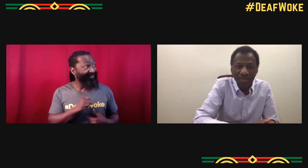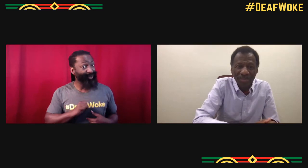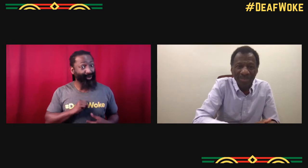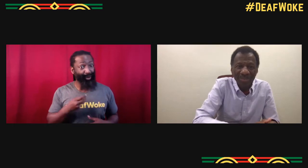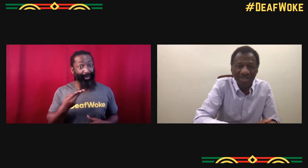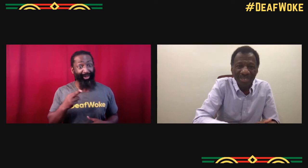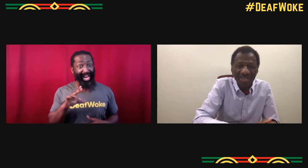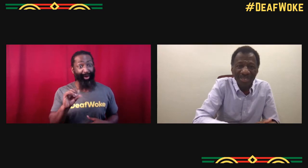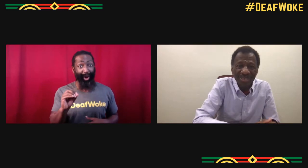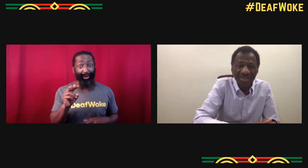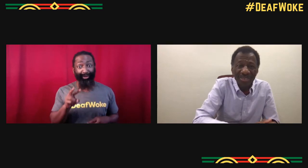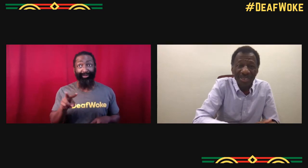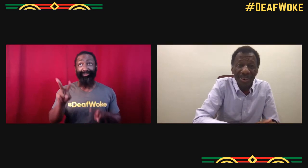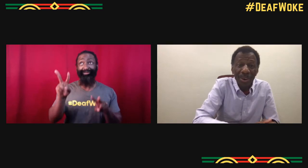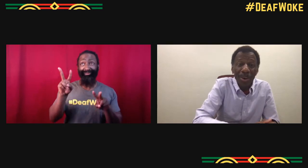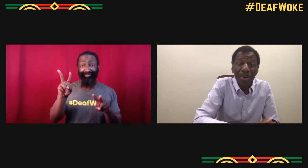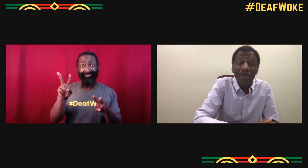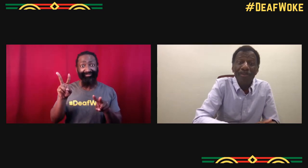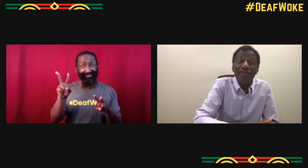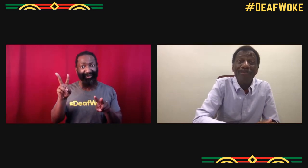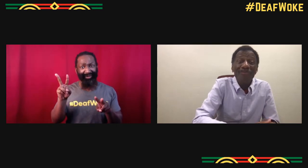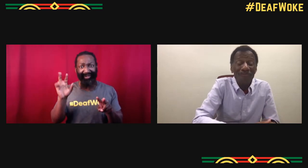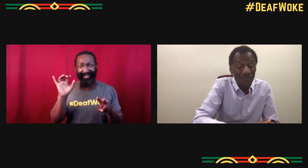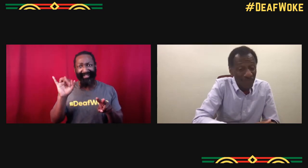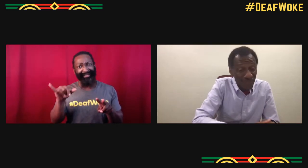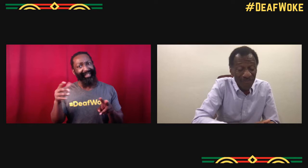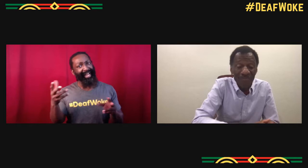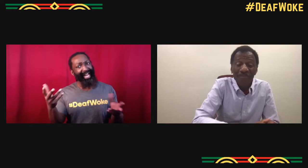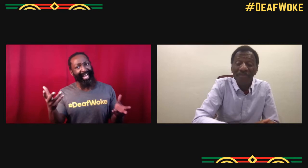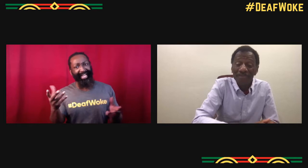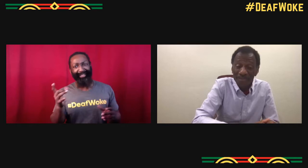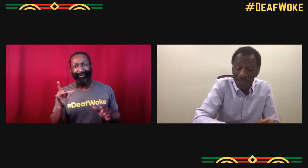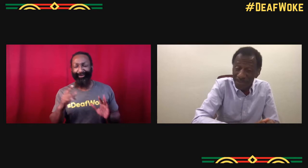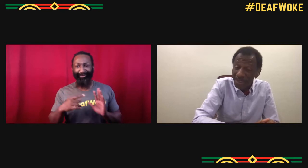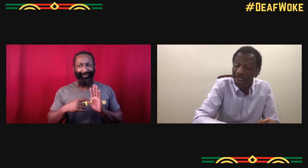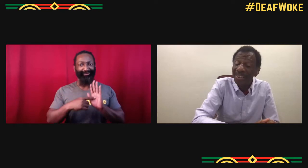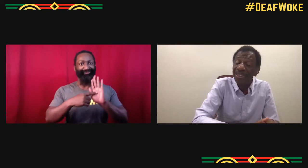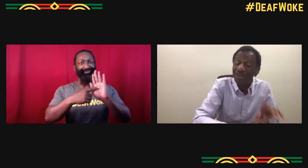they don't have deaf role models, they don't have the superheroes that they can look up to